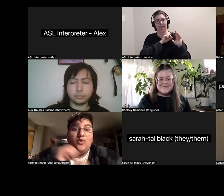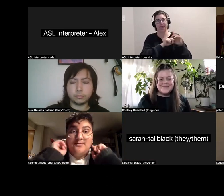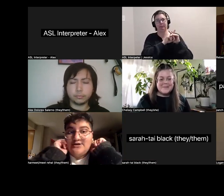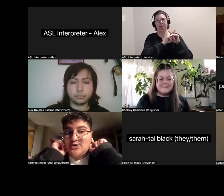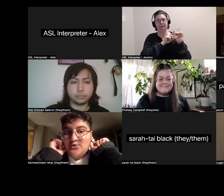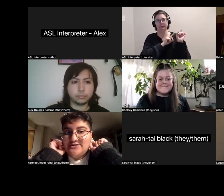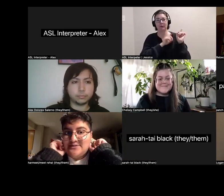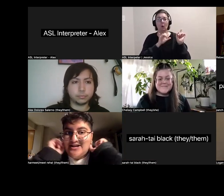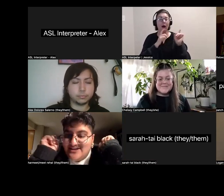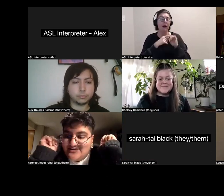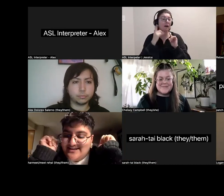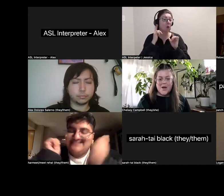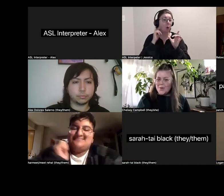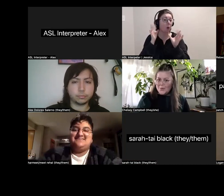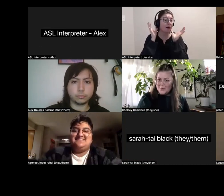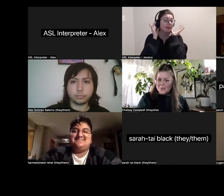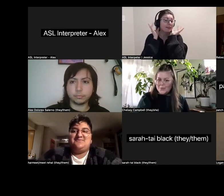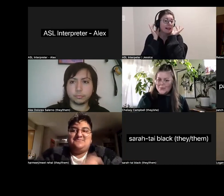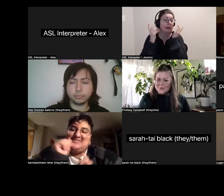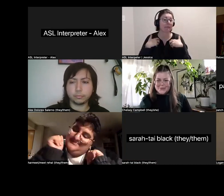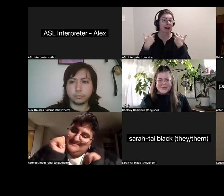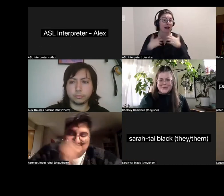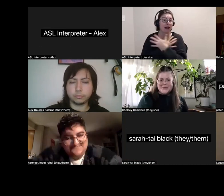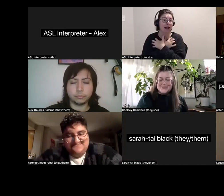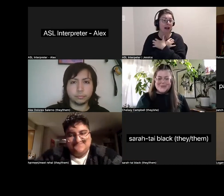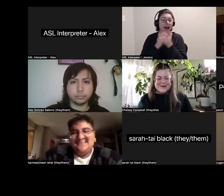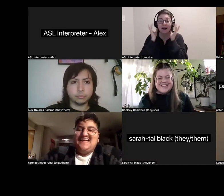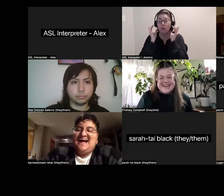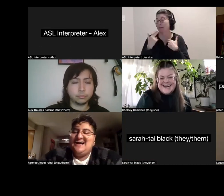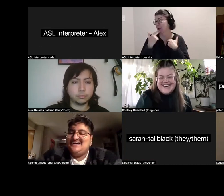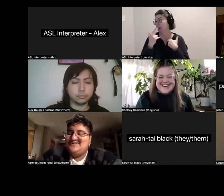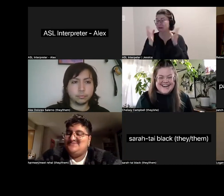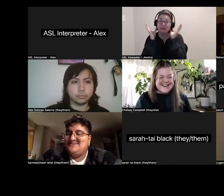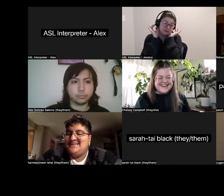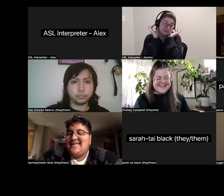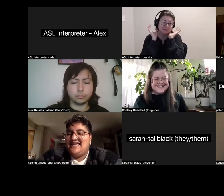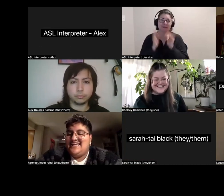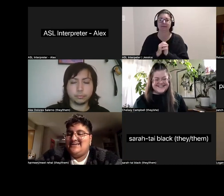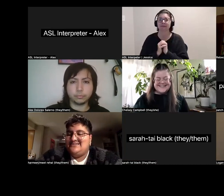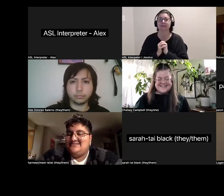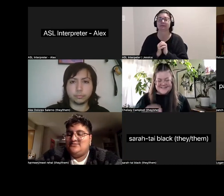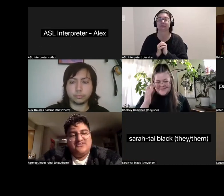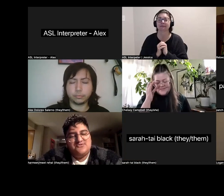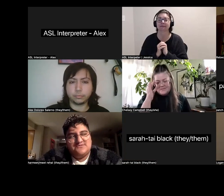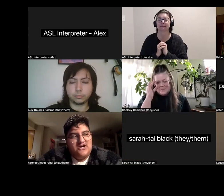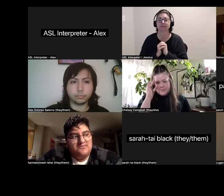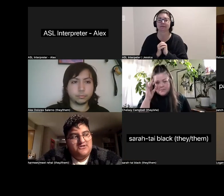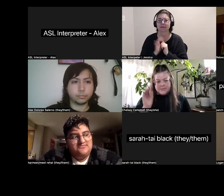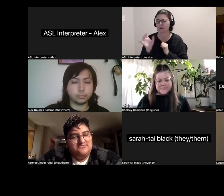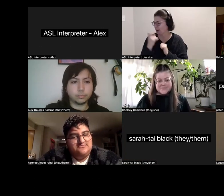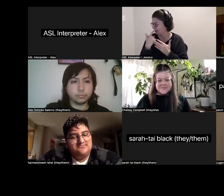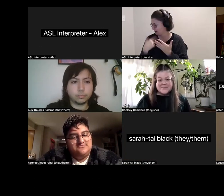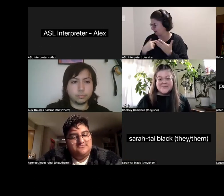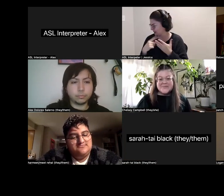Oh, I'm wearing gold bear earrings because I wanted to be cute *giggles* and what else are we supposed to talk about?